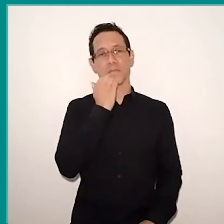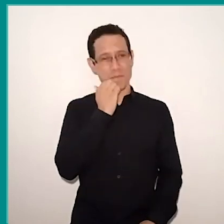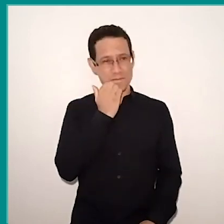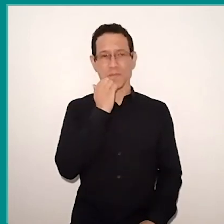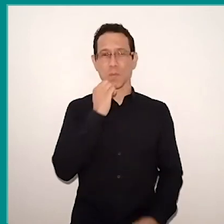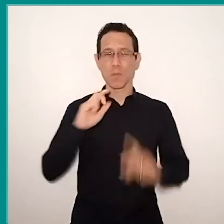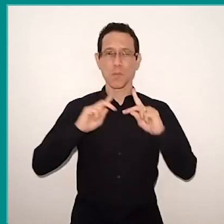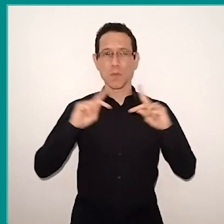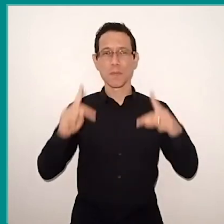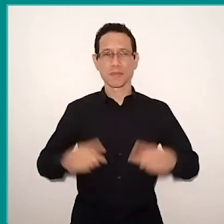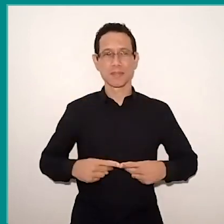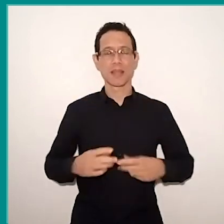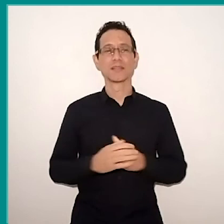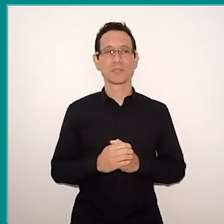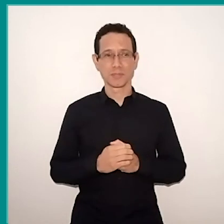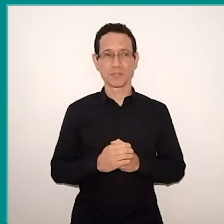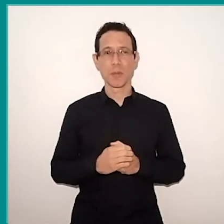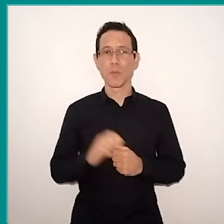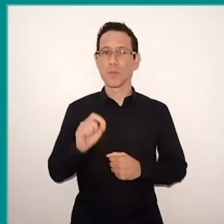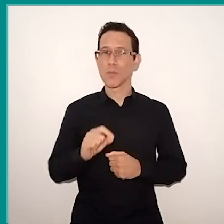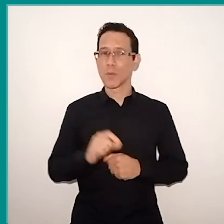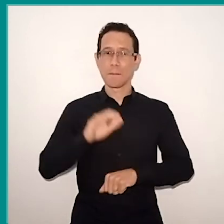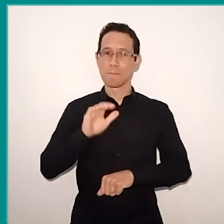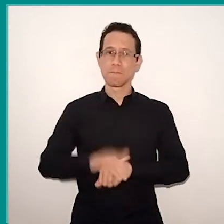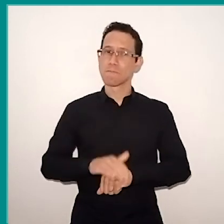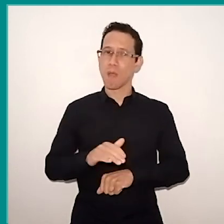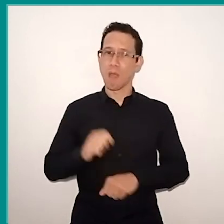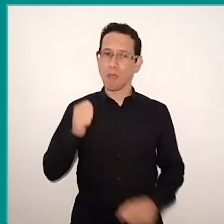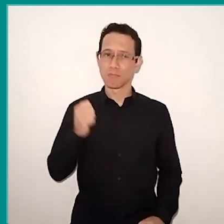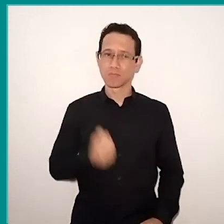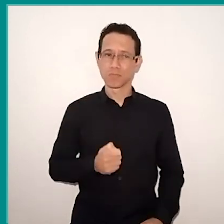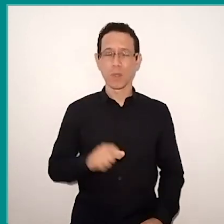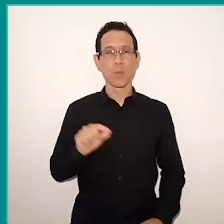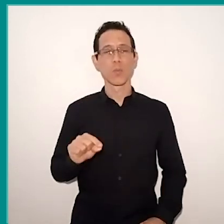which is even more demanding for those with less income